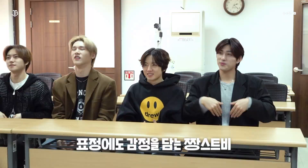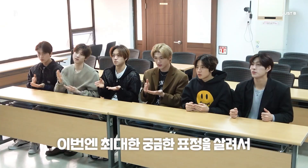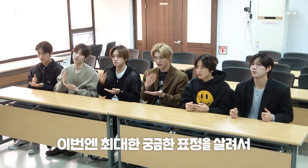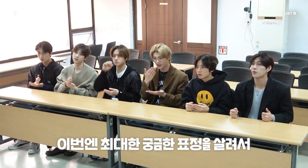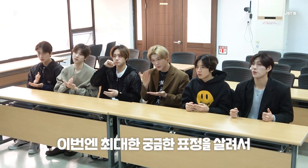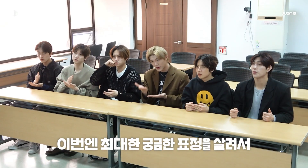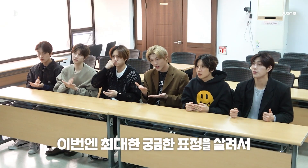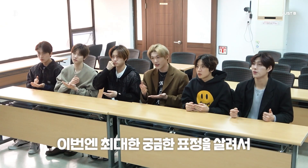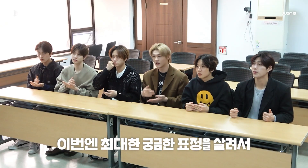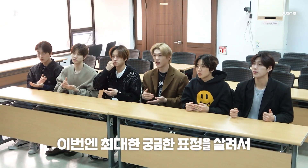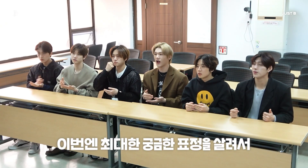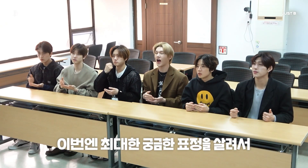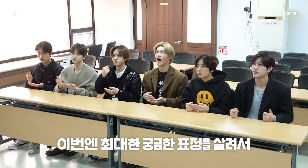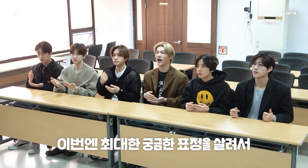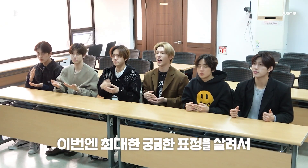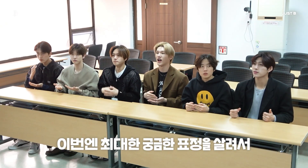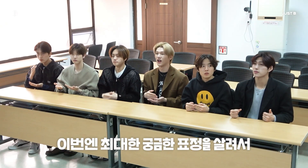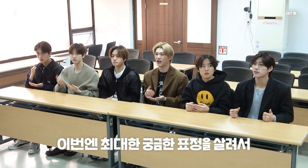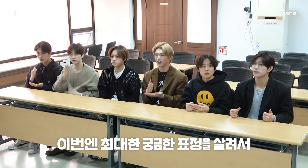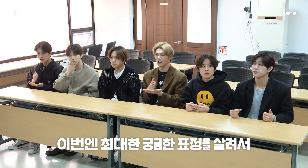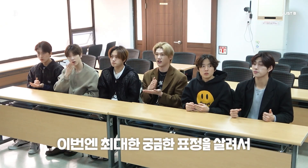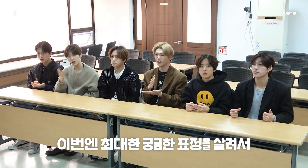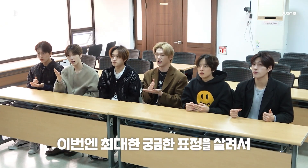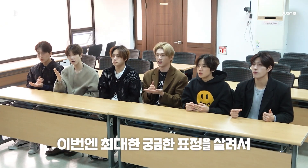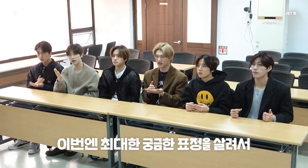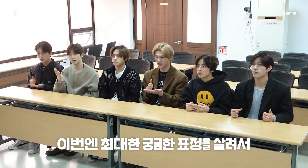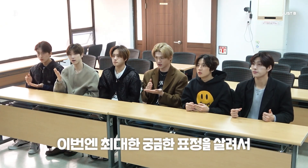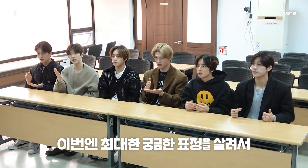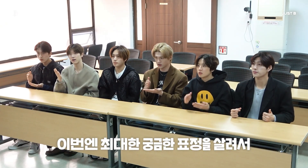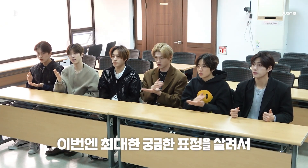Question mark This time, make a curious face